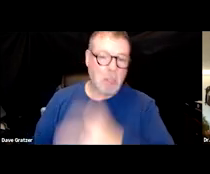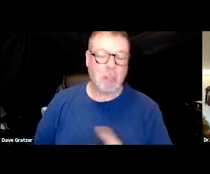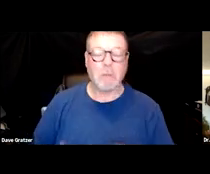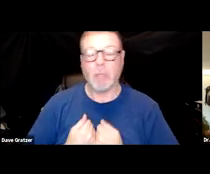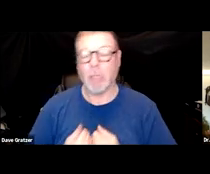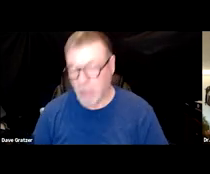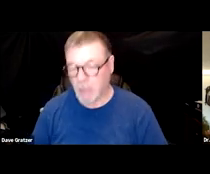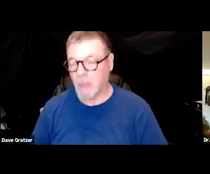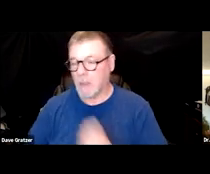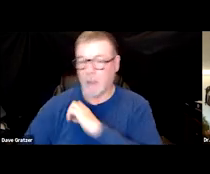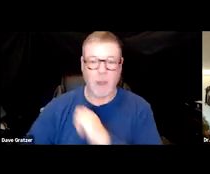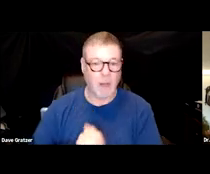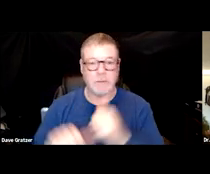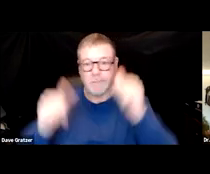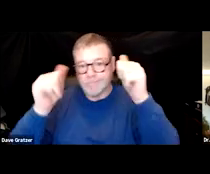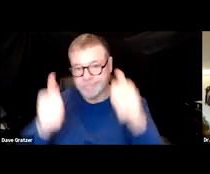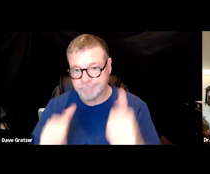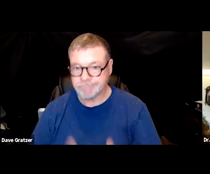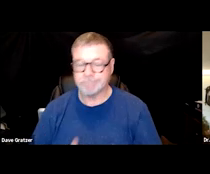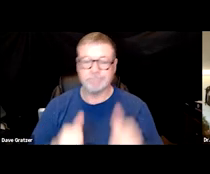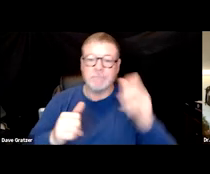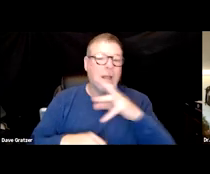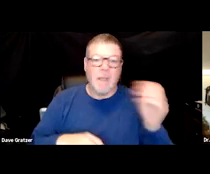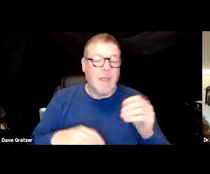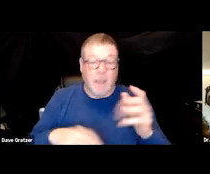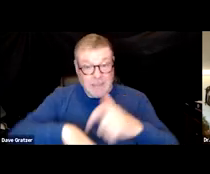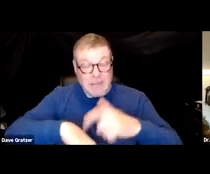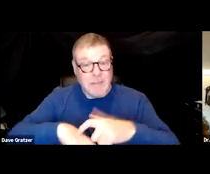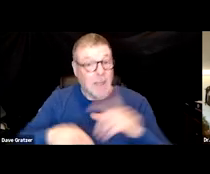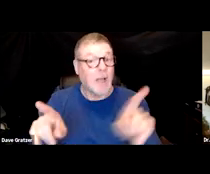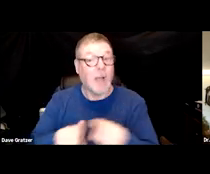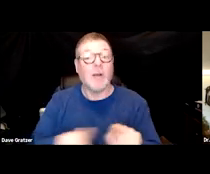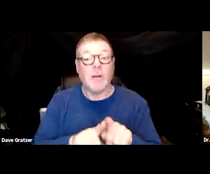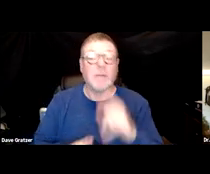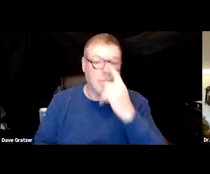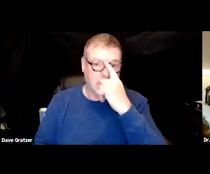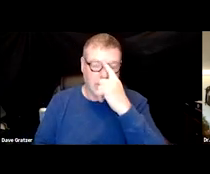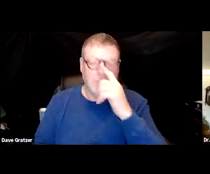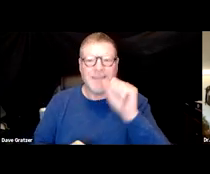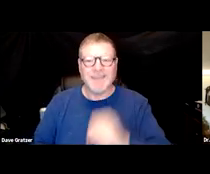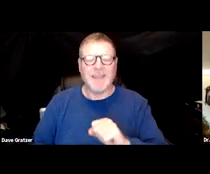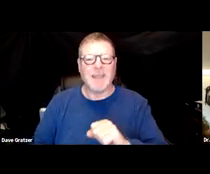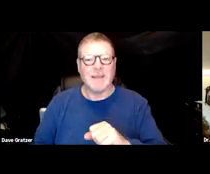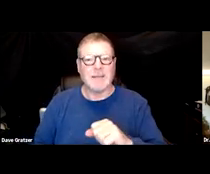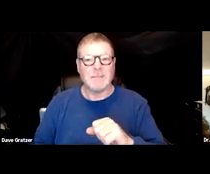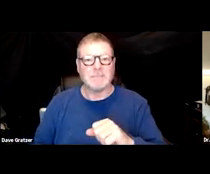Lack of energy and at time, as I've mentioned, they can also meet the definition